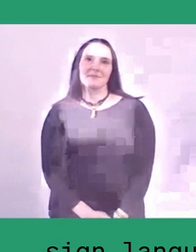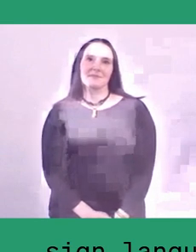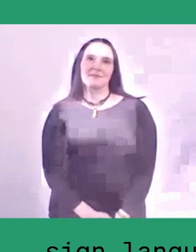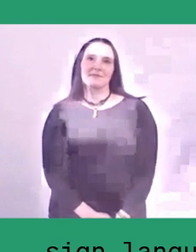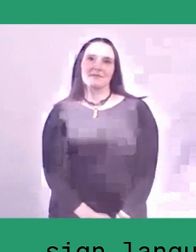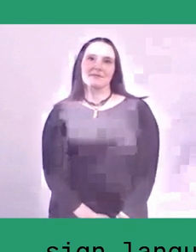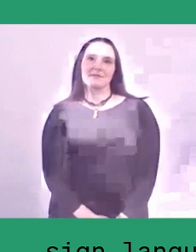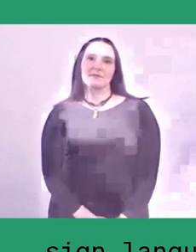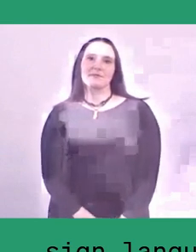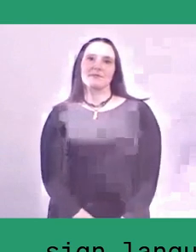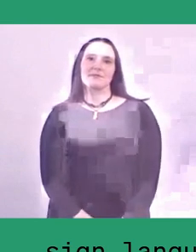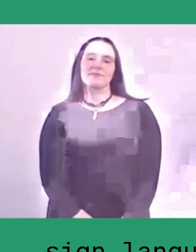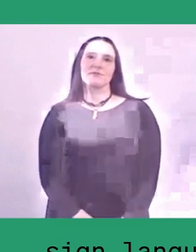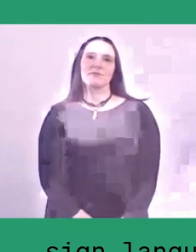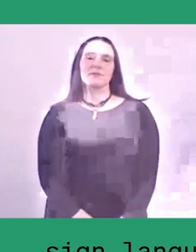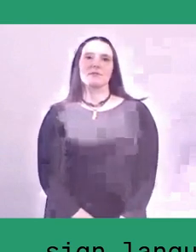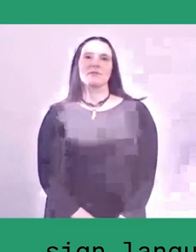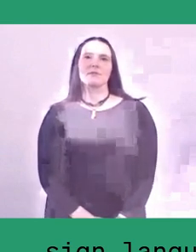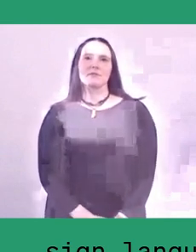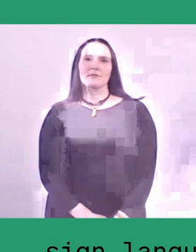So, soil in our local value...